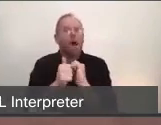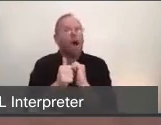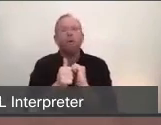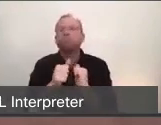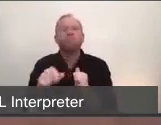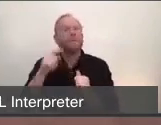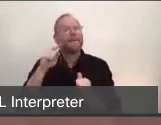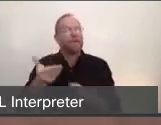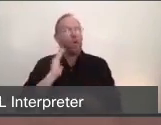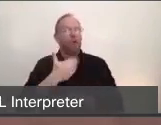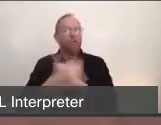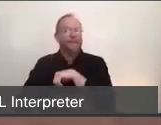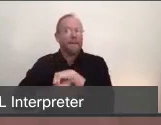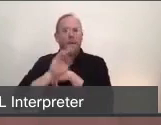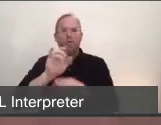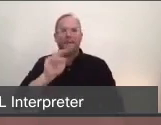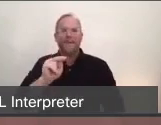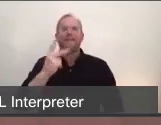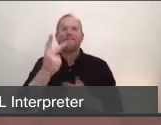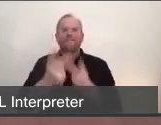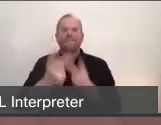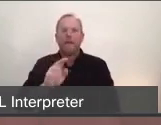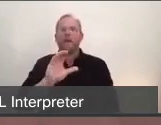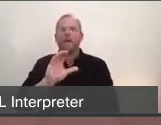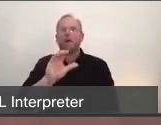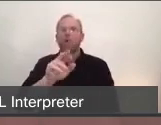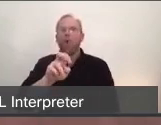by visiting the Coronavirus in Marin website